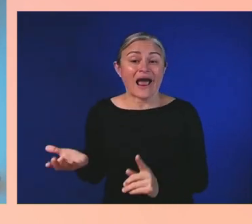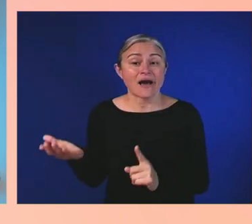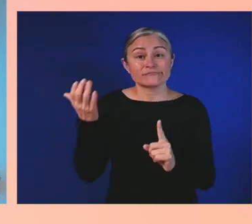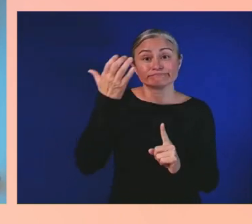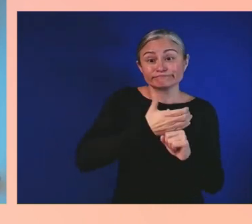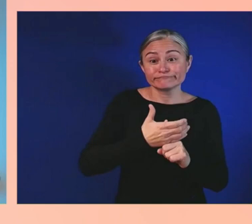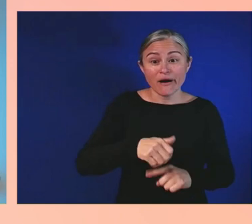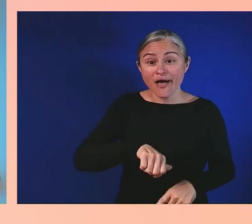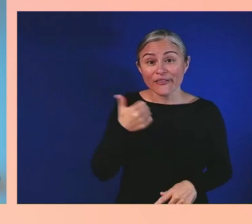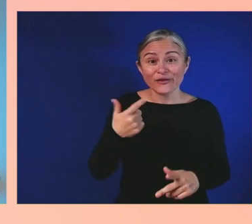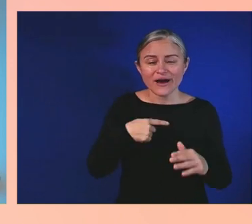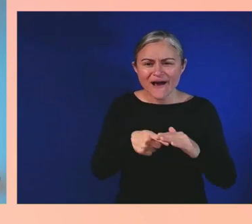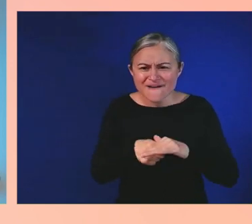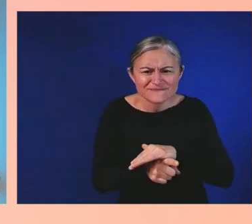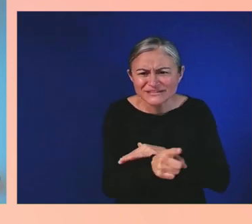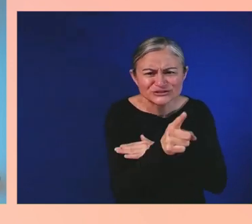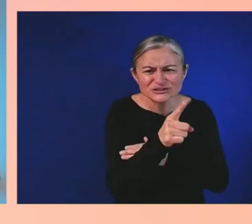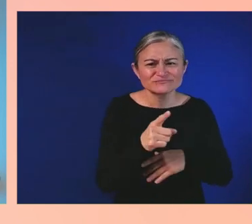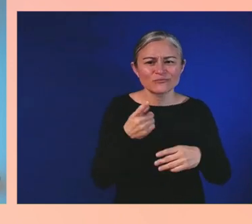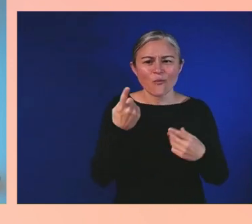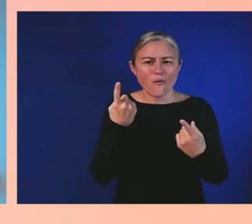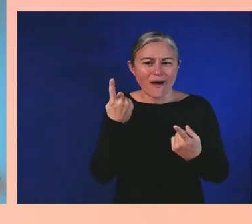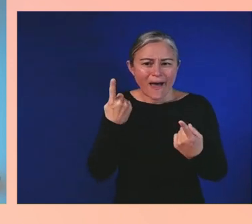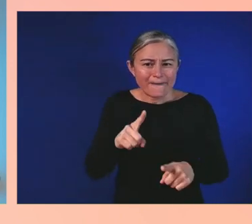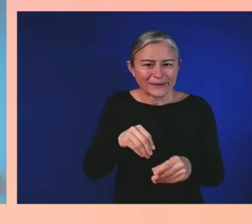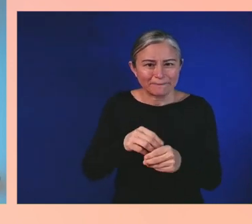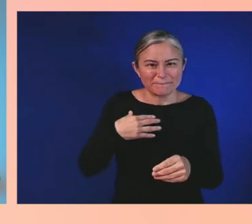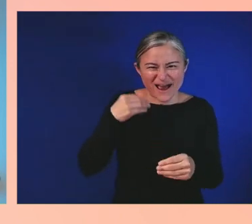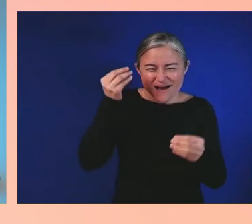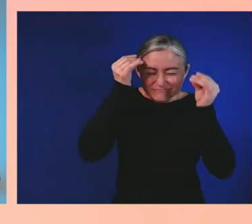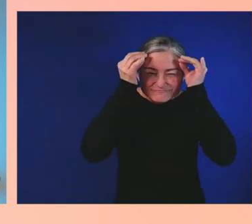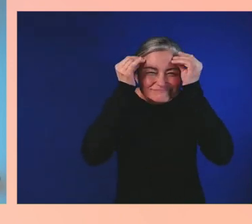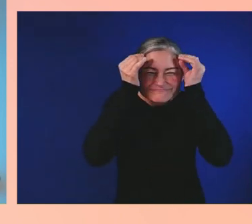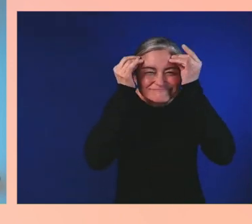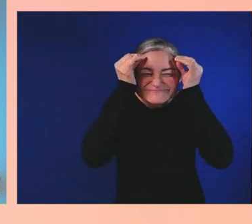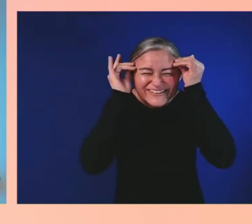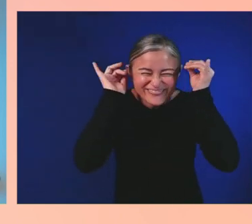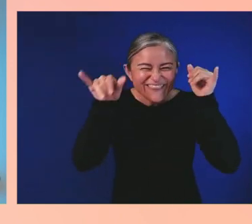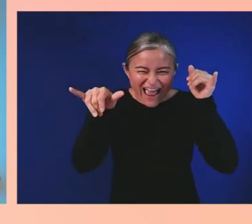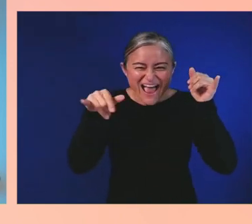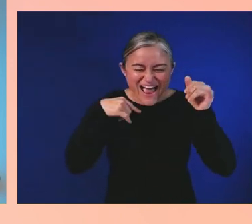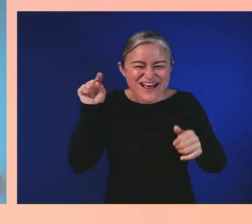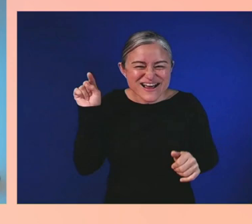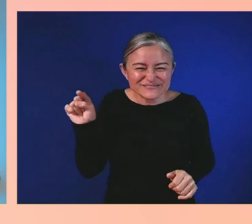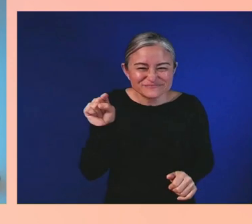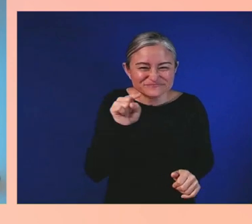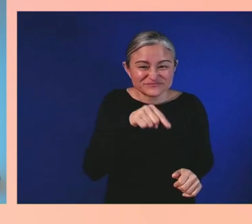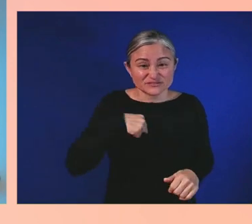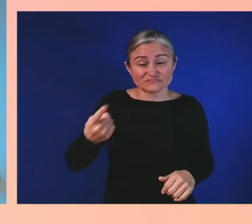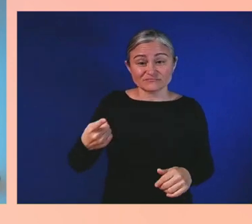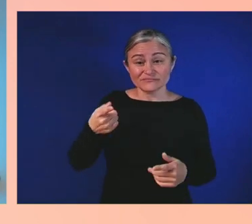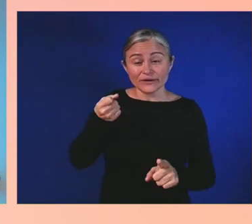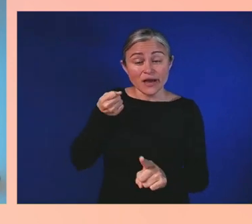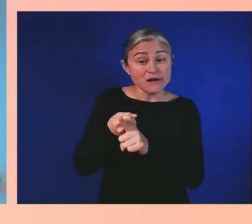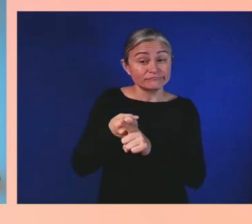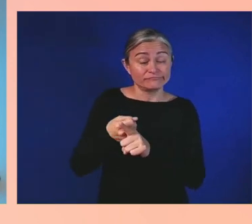Since my injury over a decade ago, gaming has become a focal point